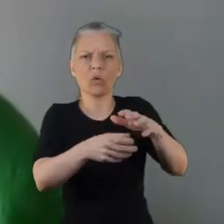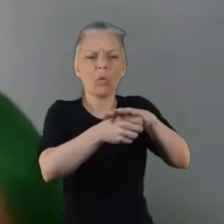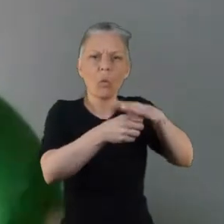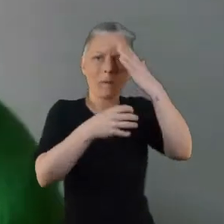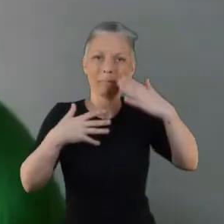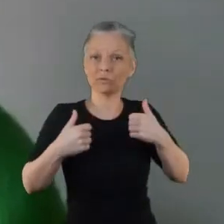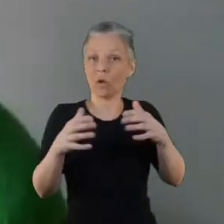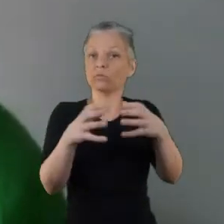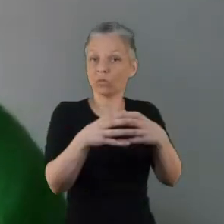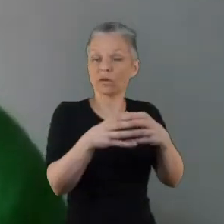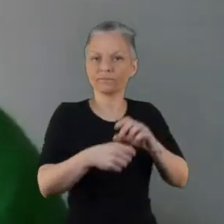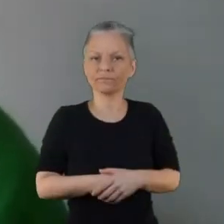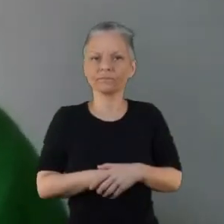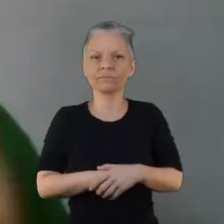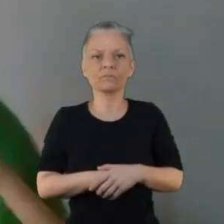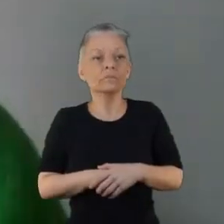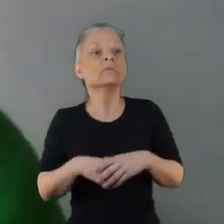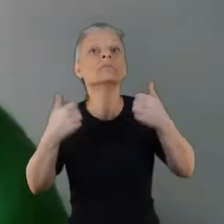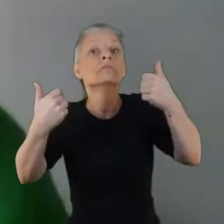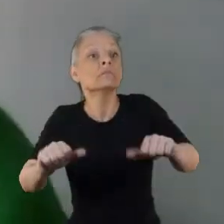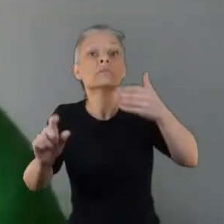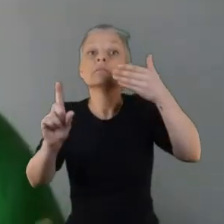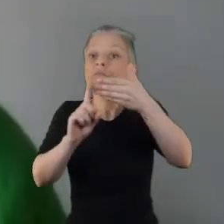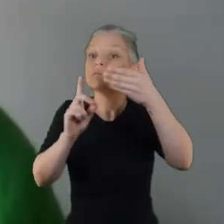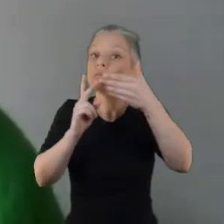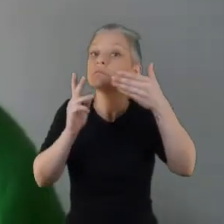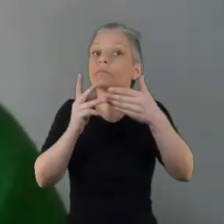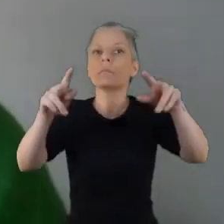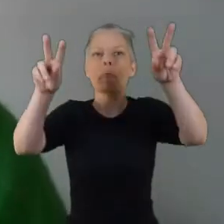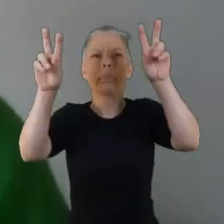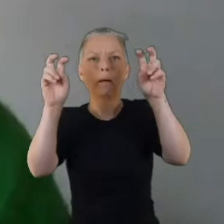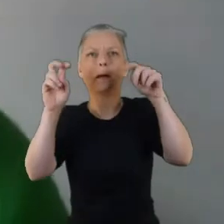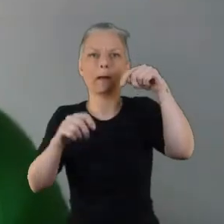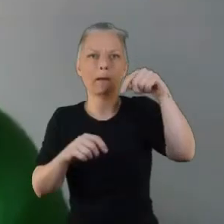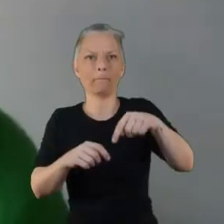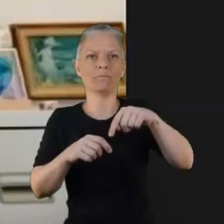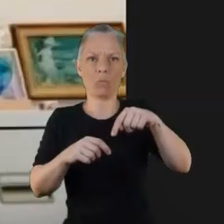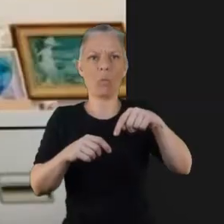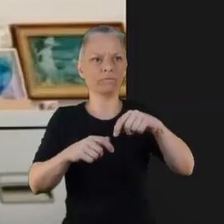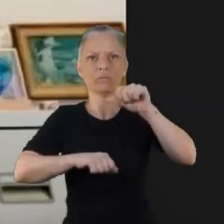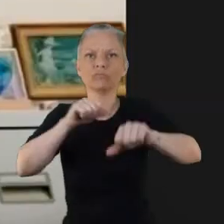hosted design sessions and these were in partnership with staff from NHS Lanarkshire to turn our